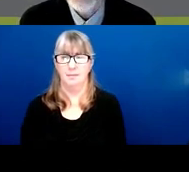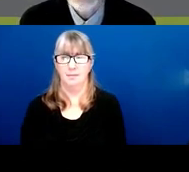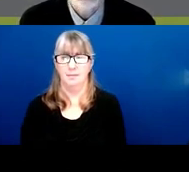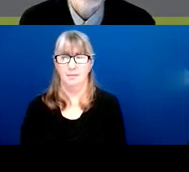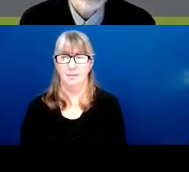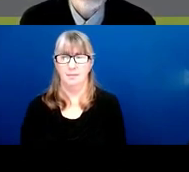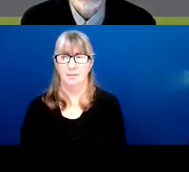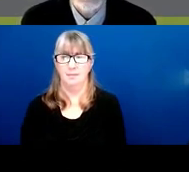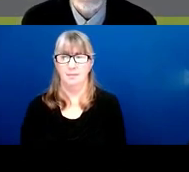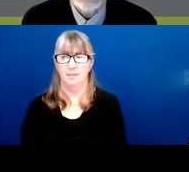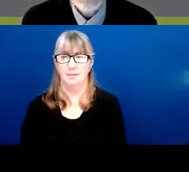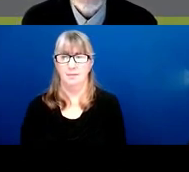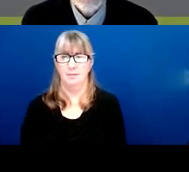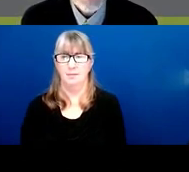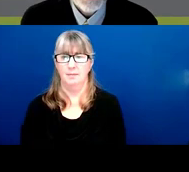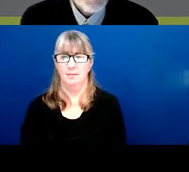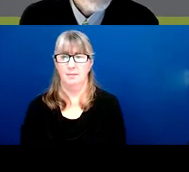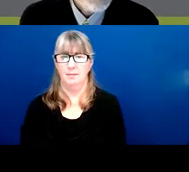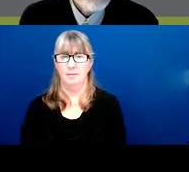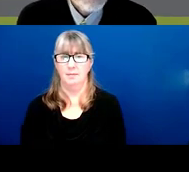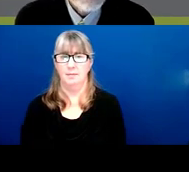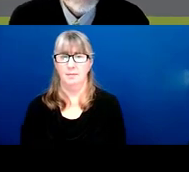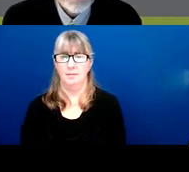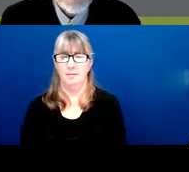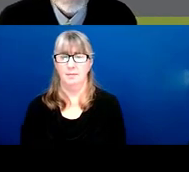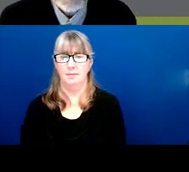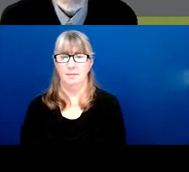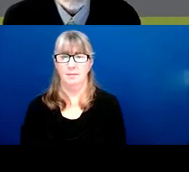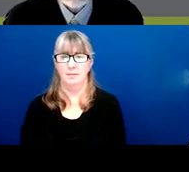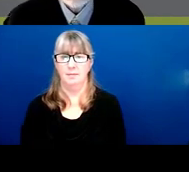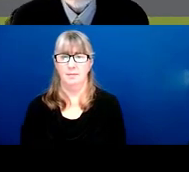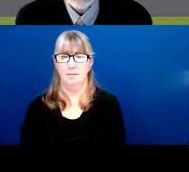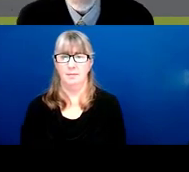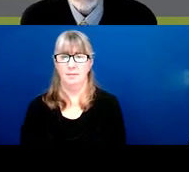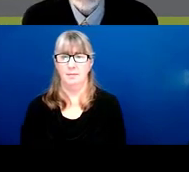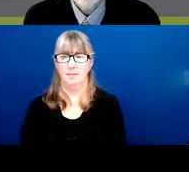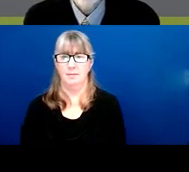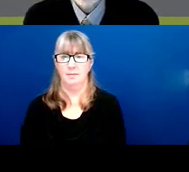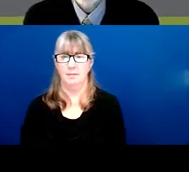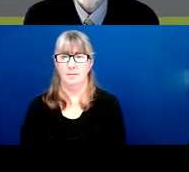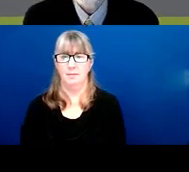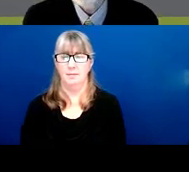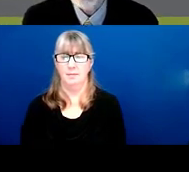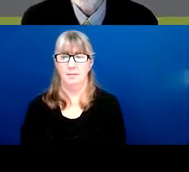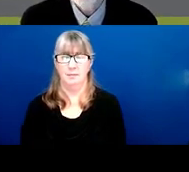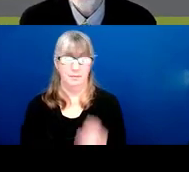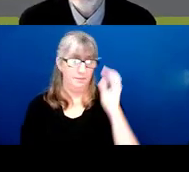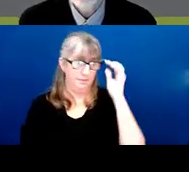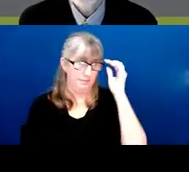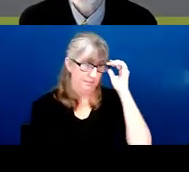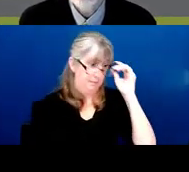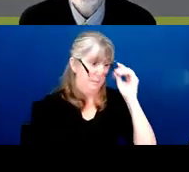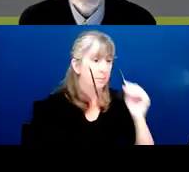you're going to know who your SRO is. All this information is available on the eRA commons status view page for your application.